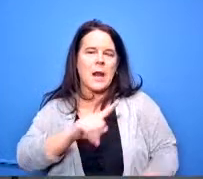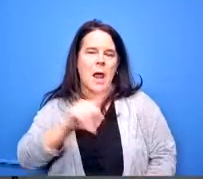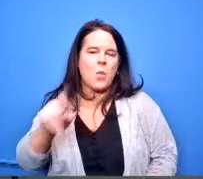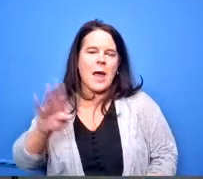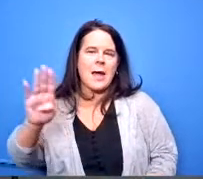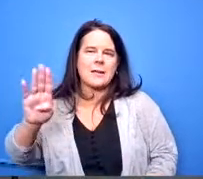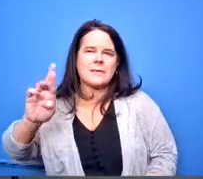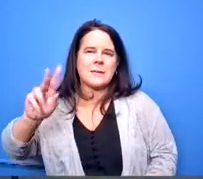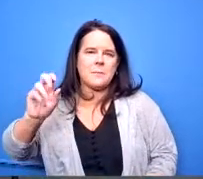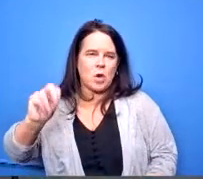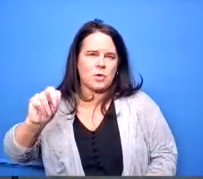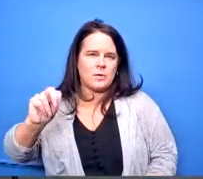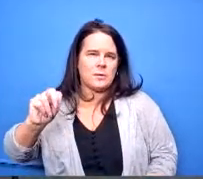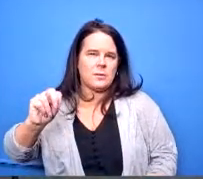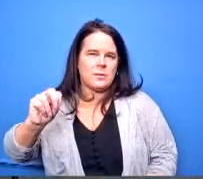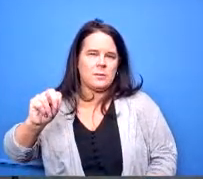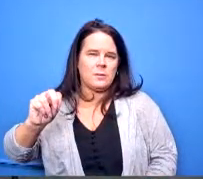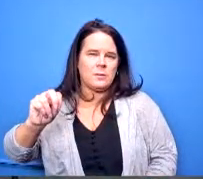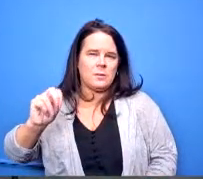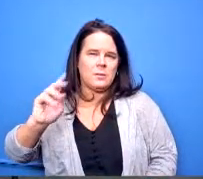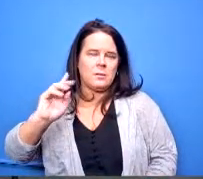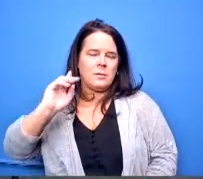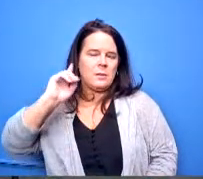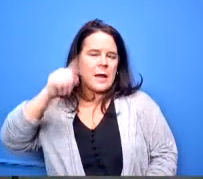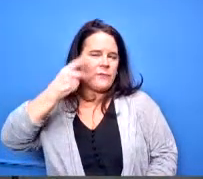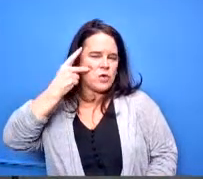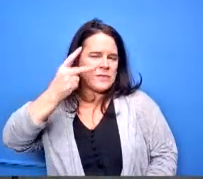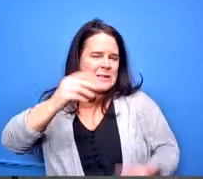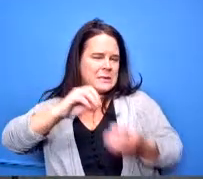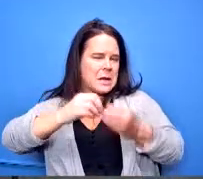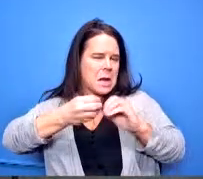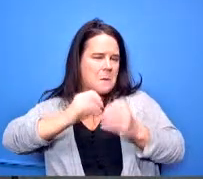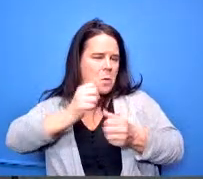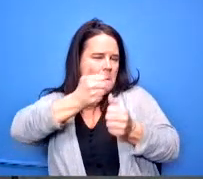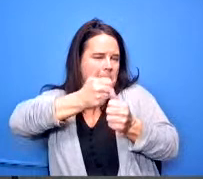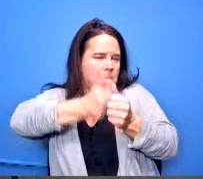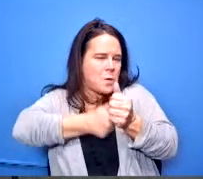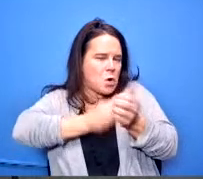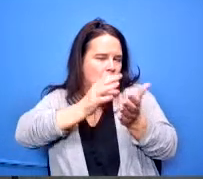seen um a number that's a per pupil dollar amount that's recommended for transportation